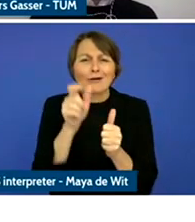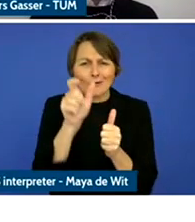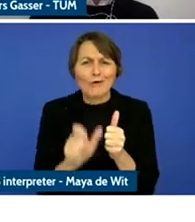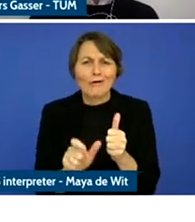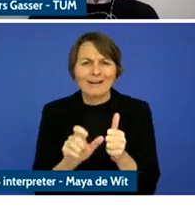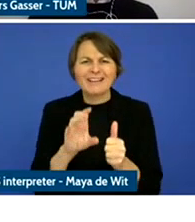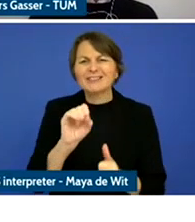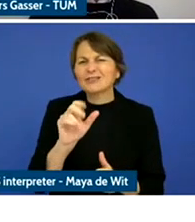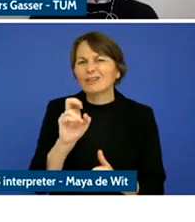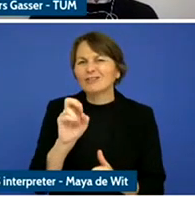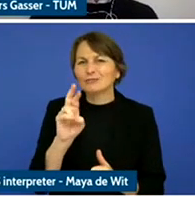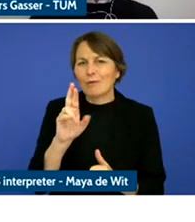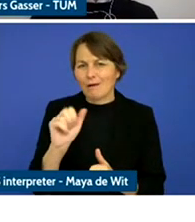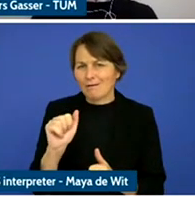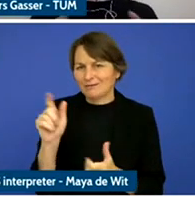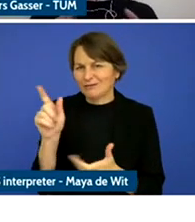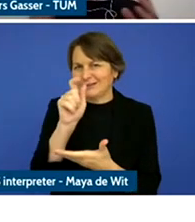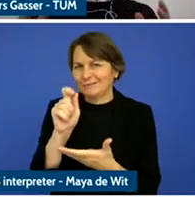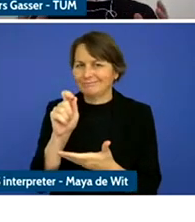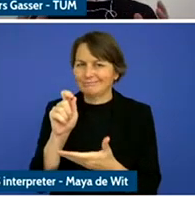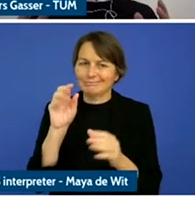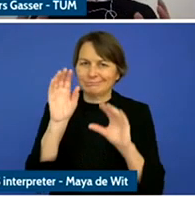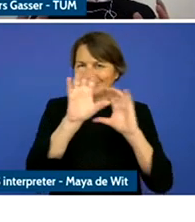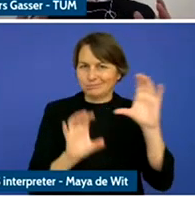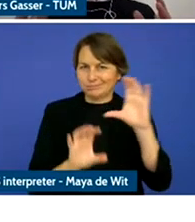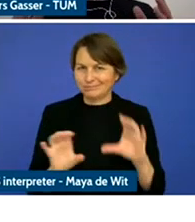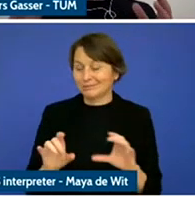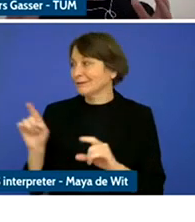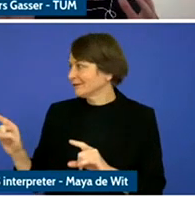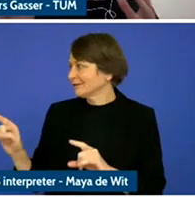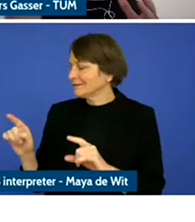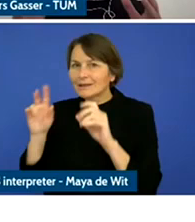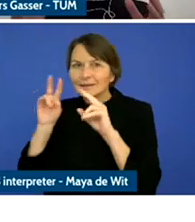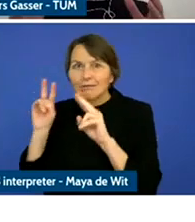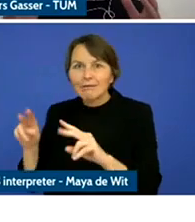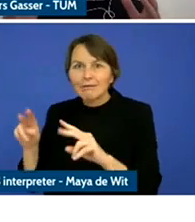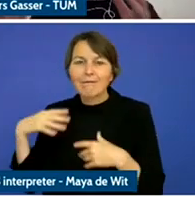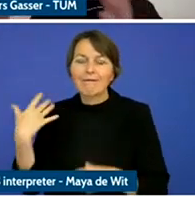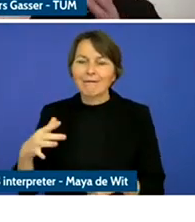I find it just amazing to have a snapshot of understanding cyberbullying people